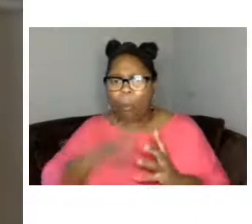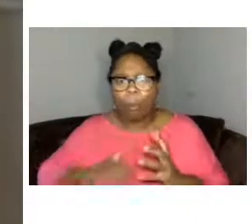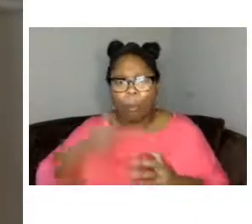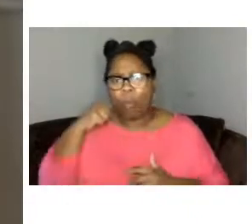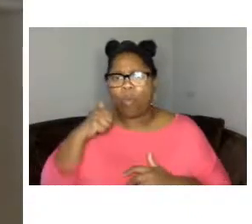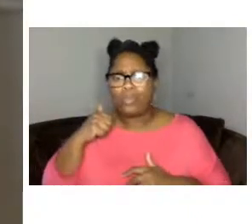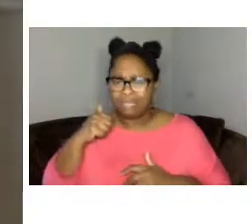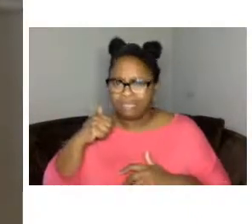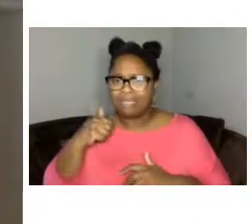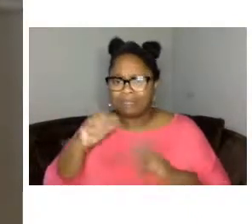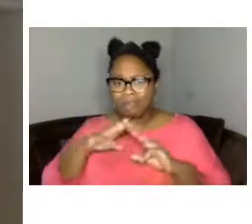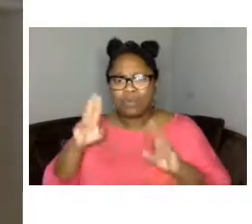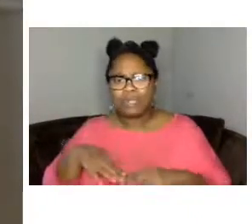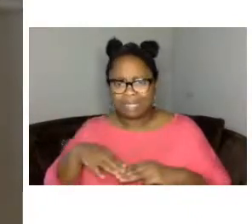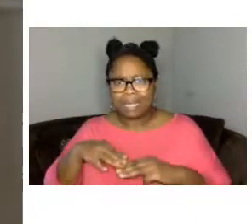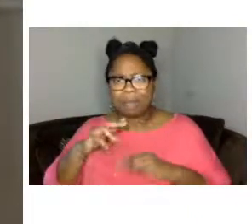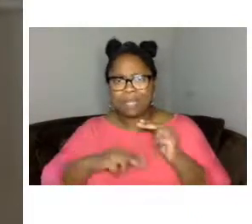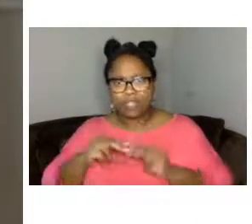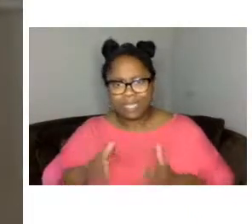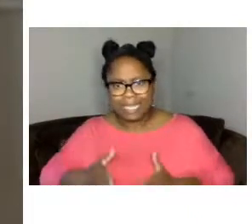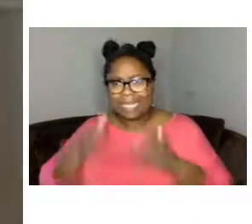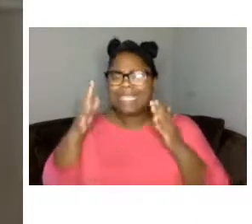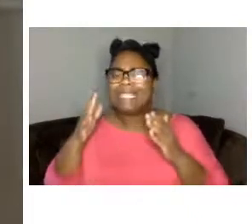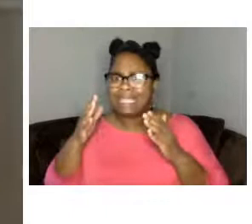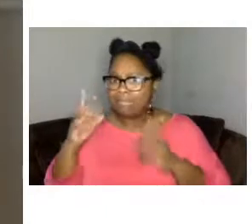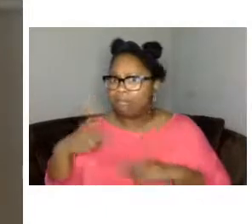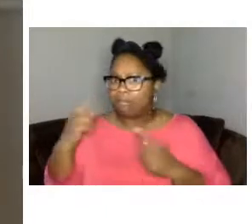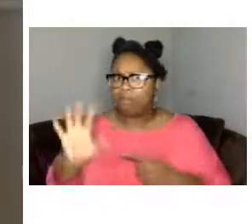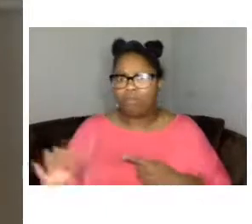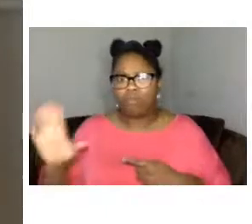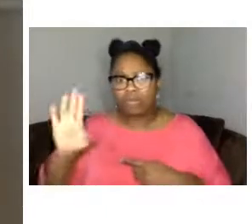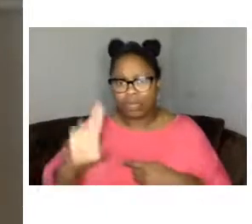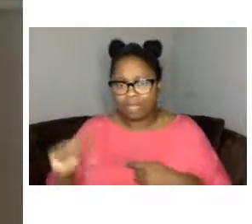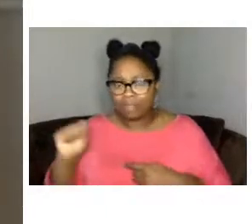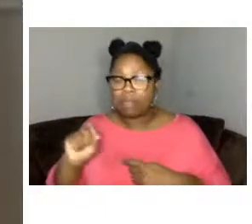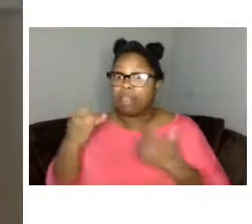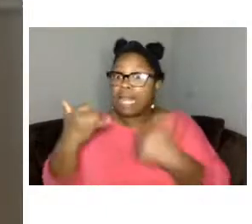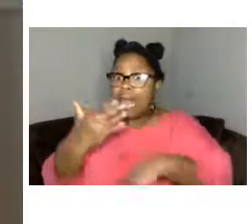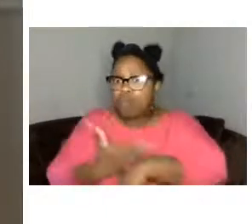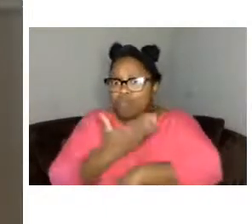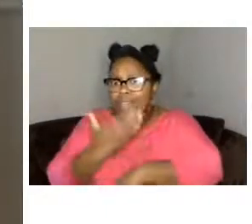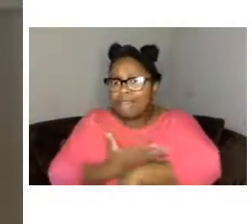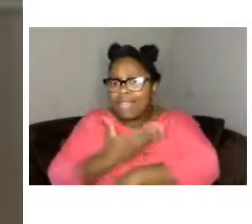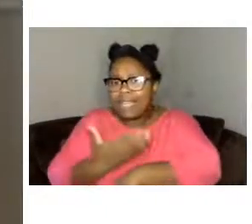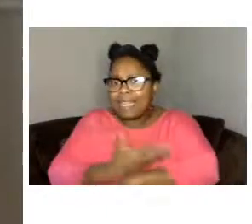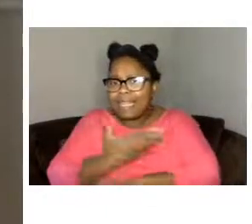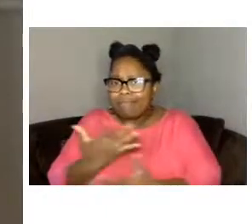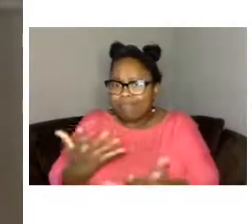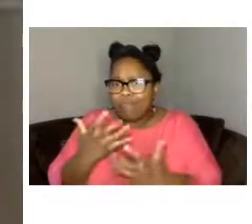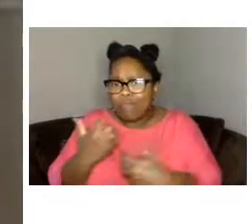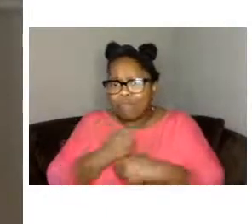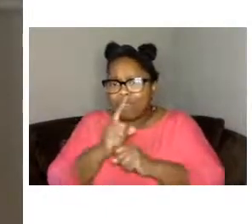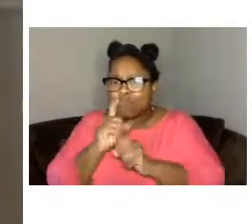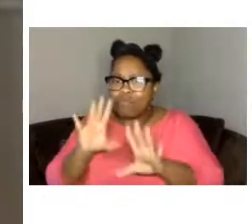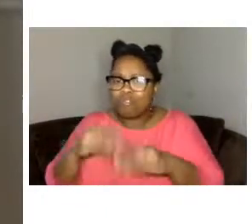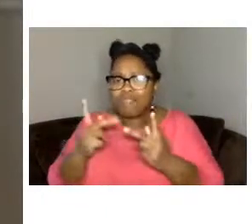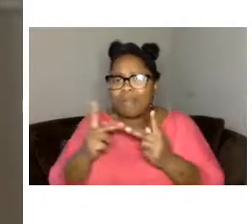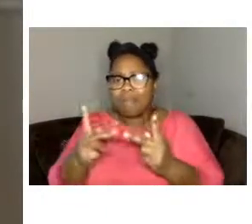the 1814 peel museum building to serve as a platform for baltimore's storytellers in all media that is to say the artists